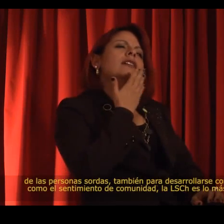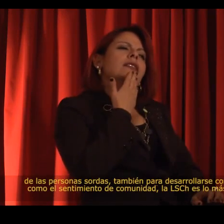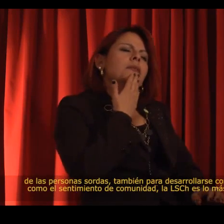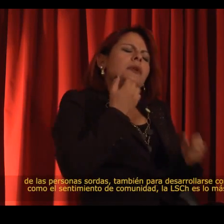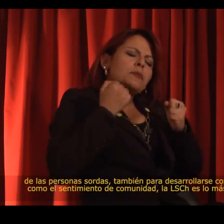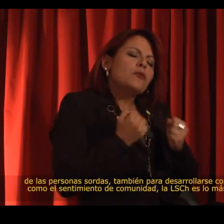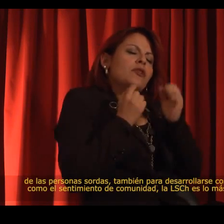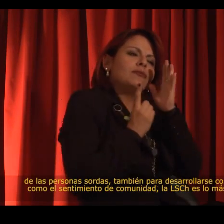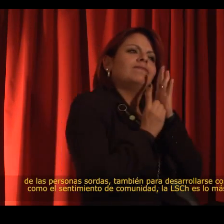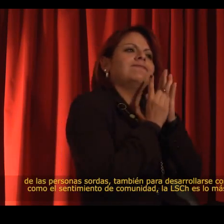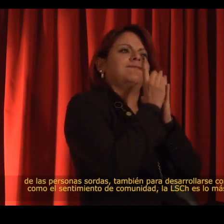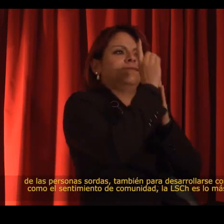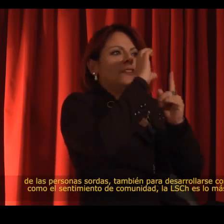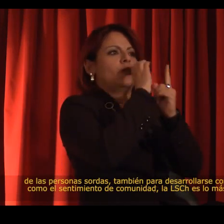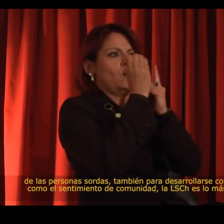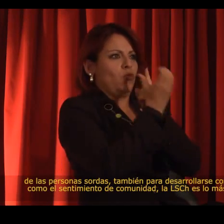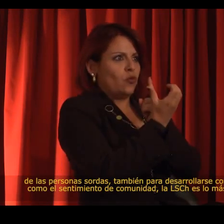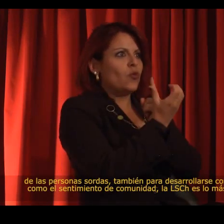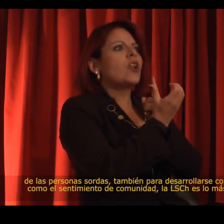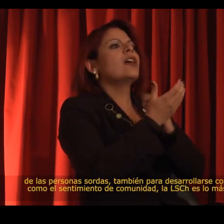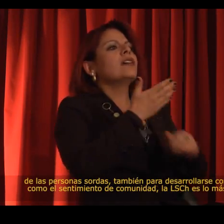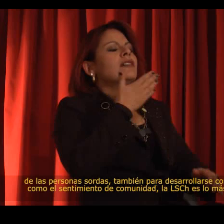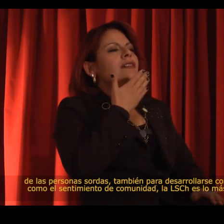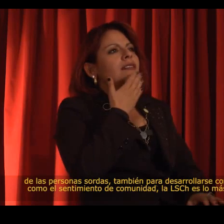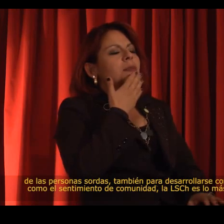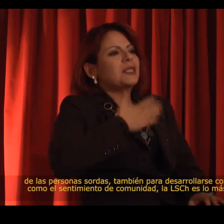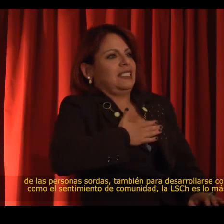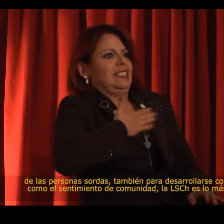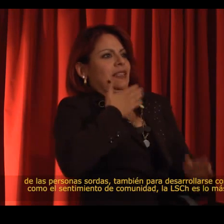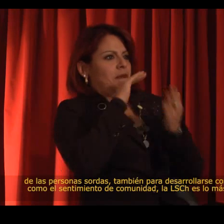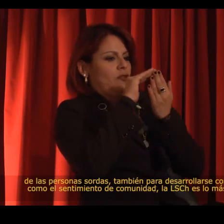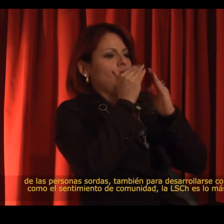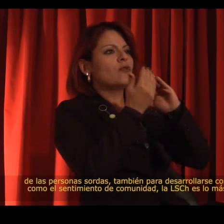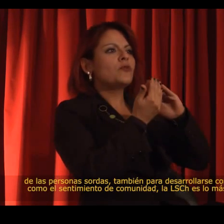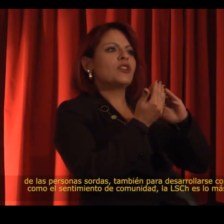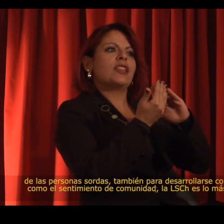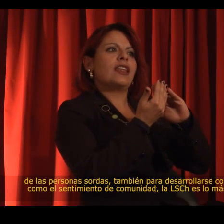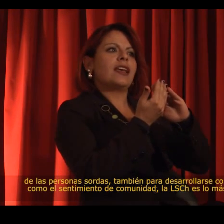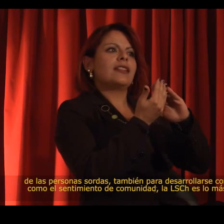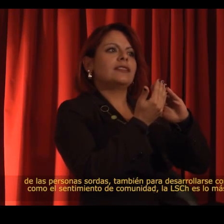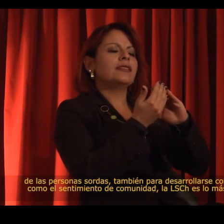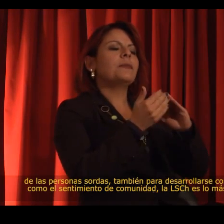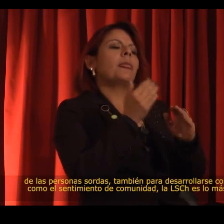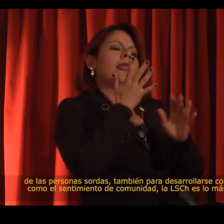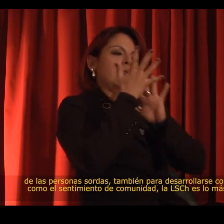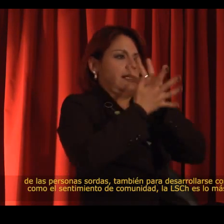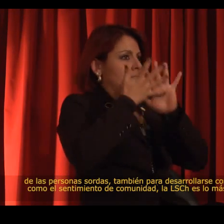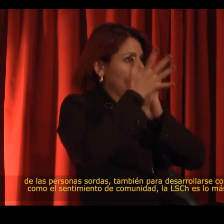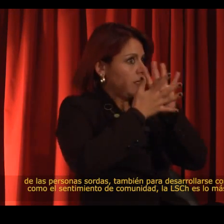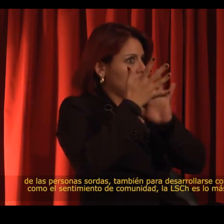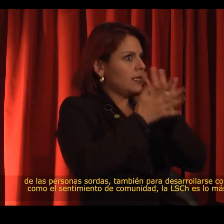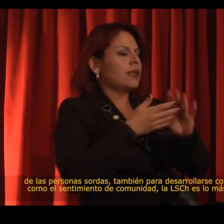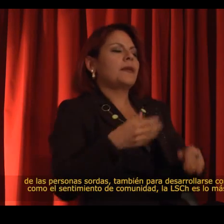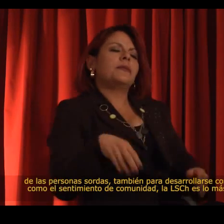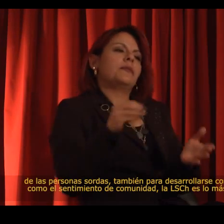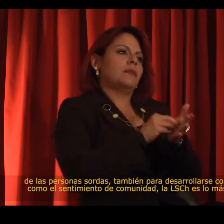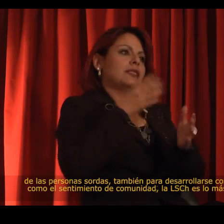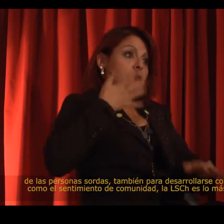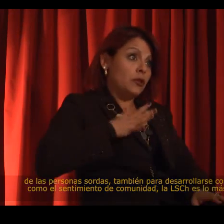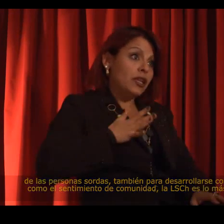It is also a place where we can develop our sense of Deaf identity and community. Sign language is very important to us.